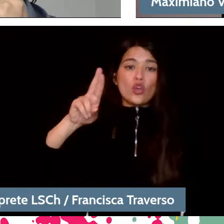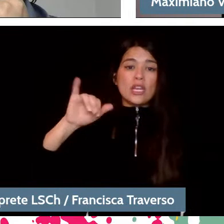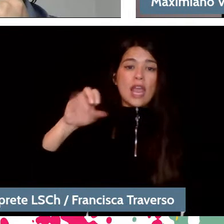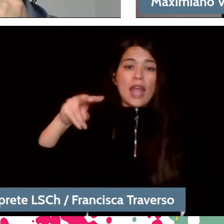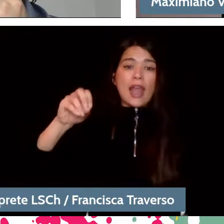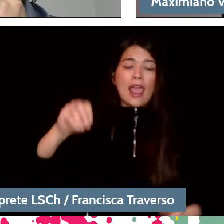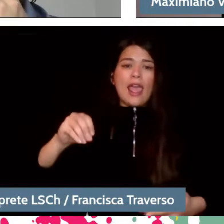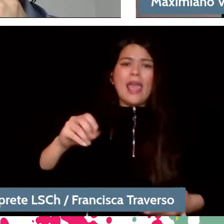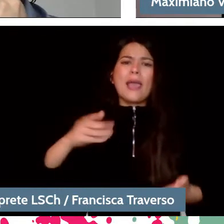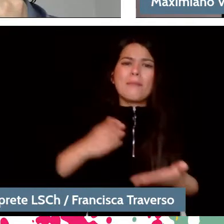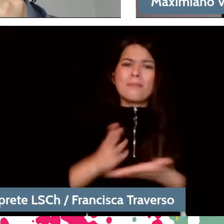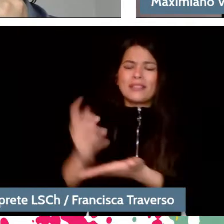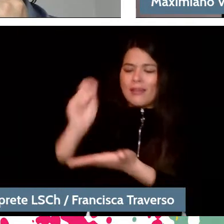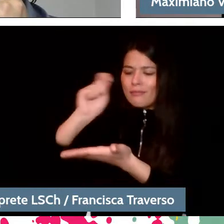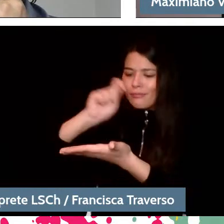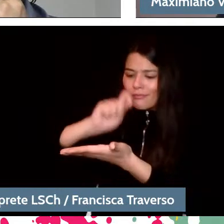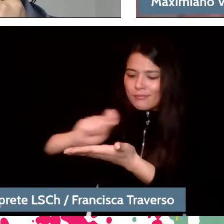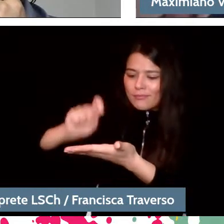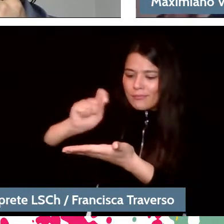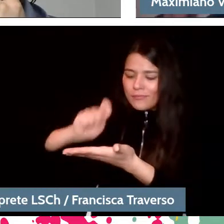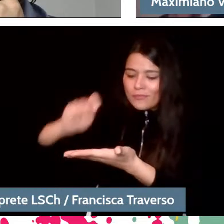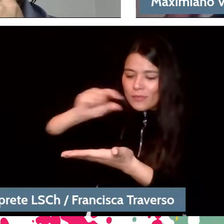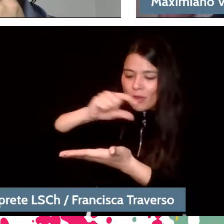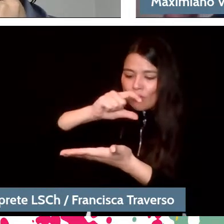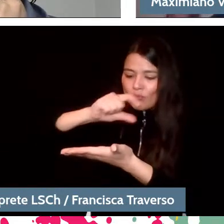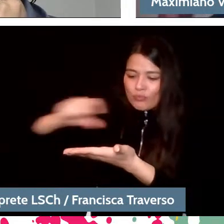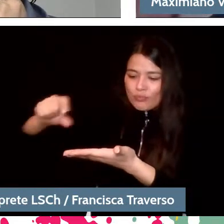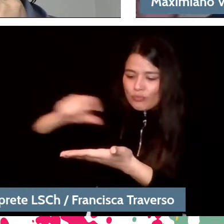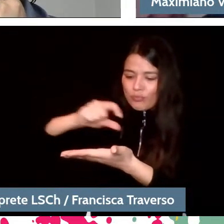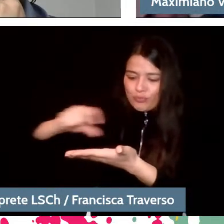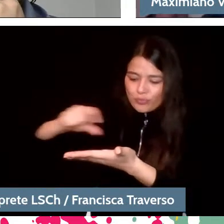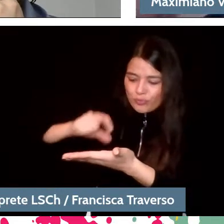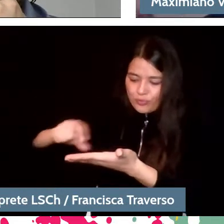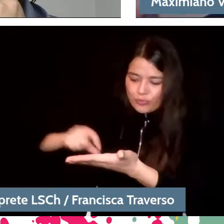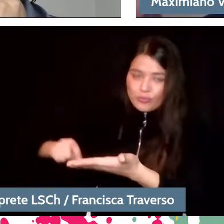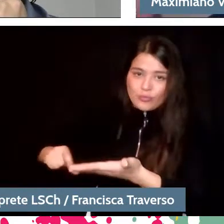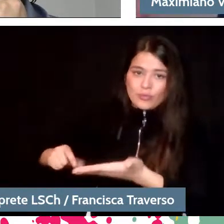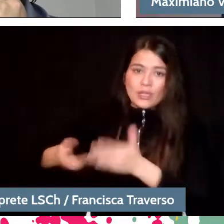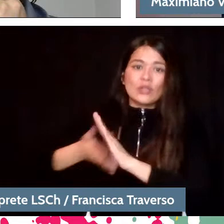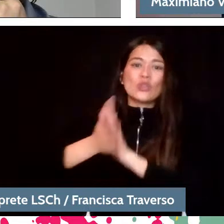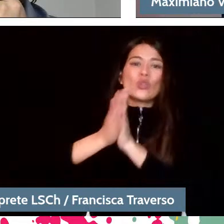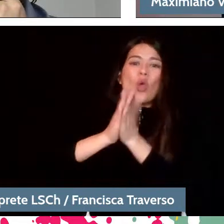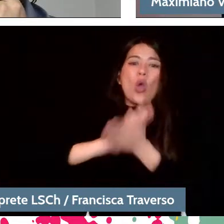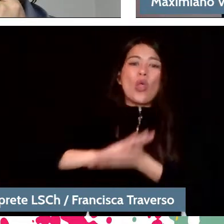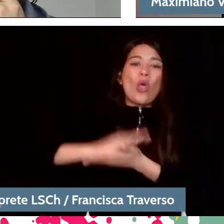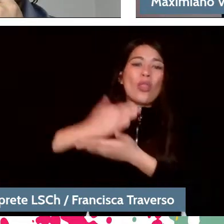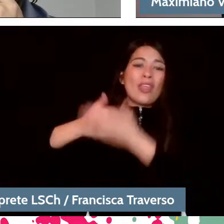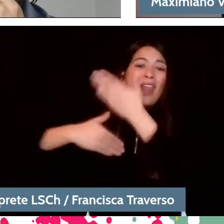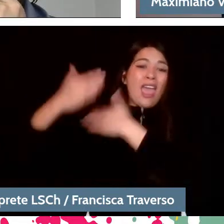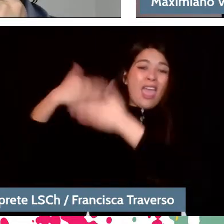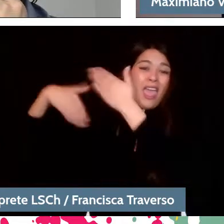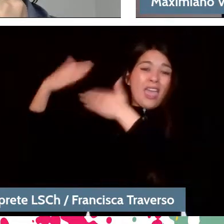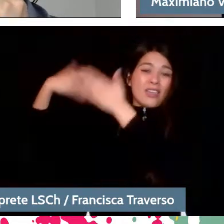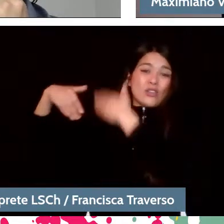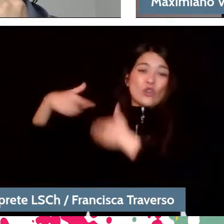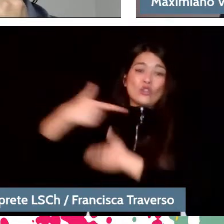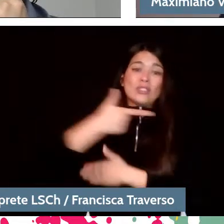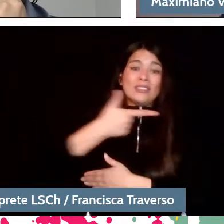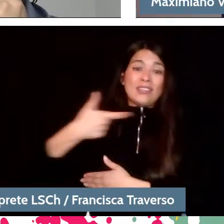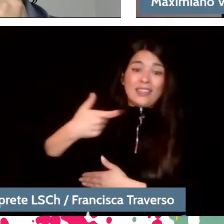Therefore what we do is everything that comes from the year 700 onwards. How did that music begin to be shaped,